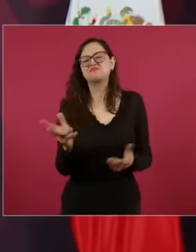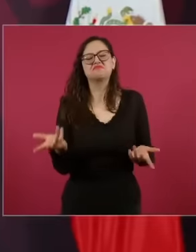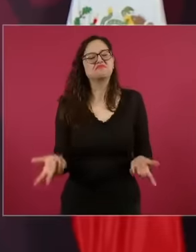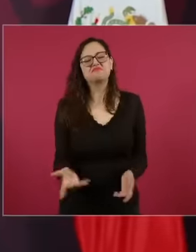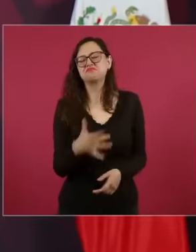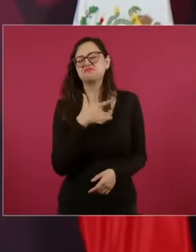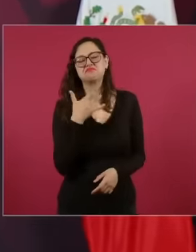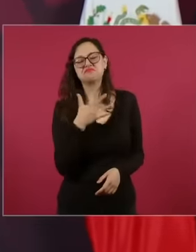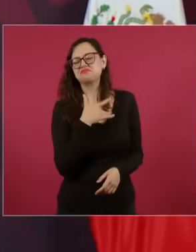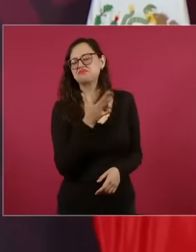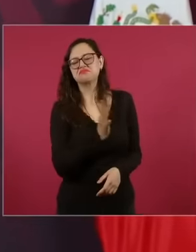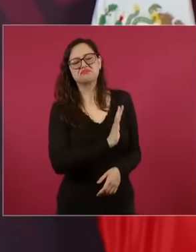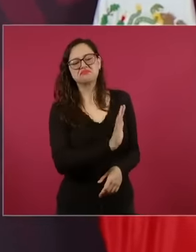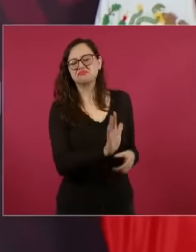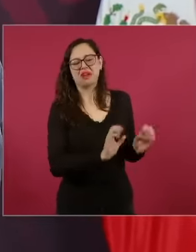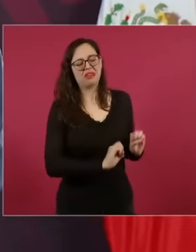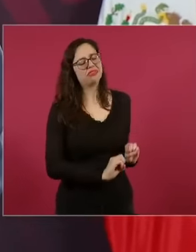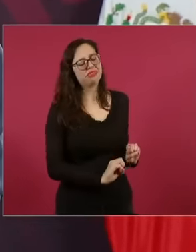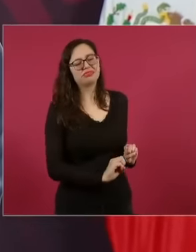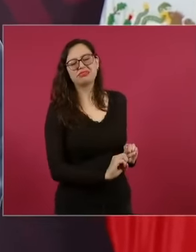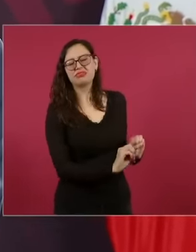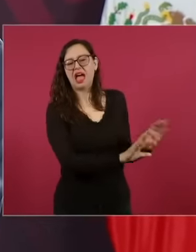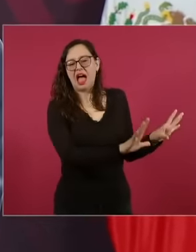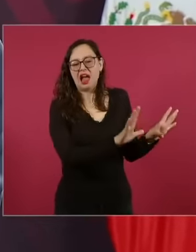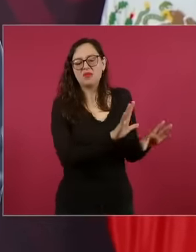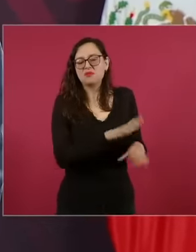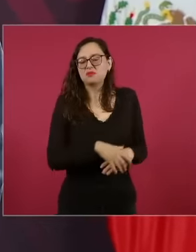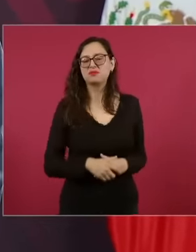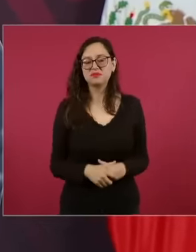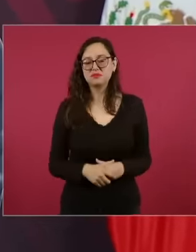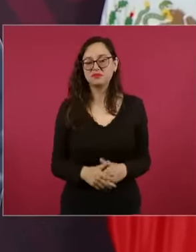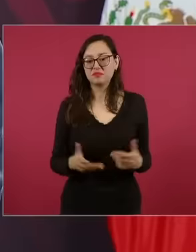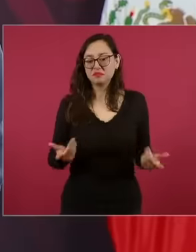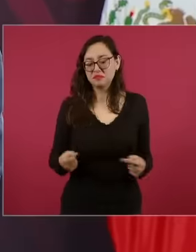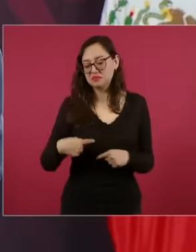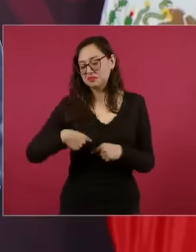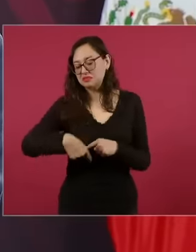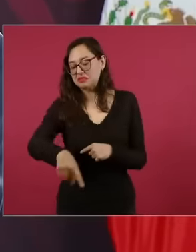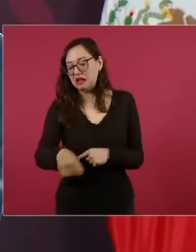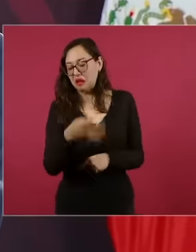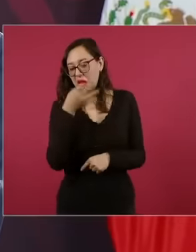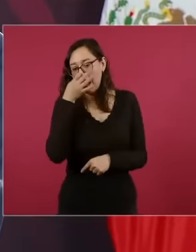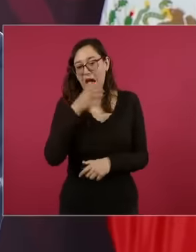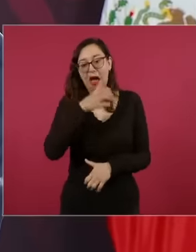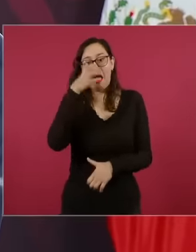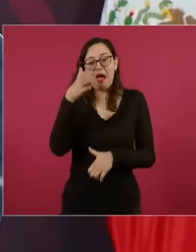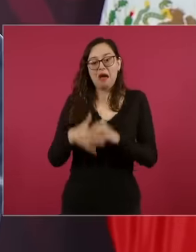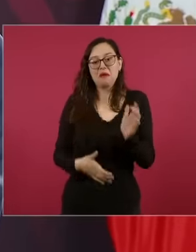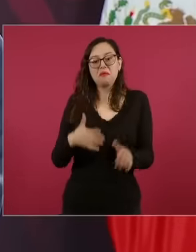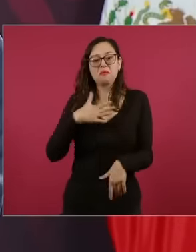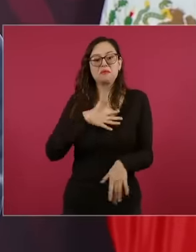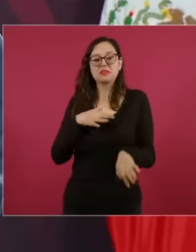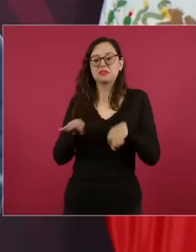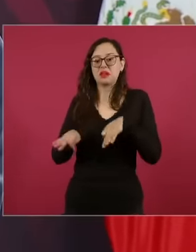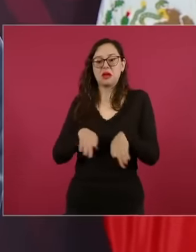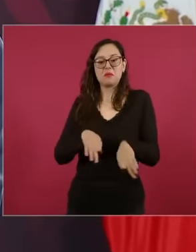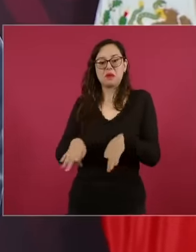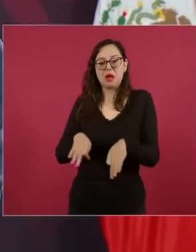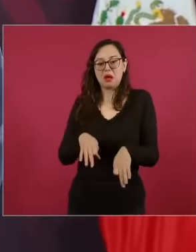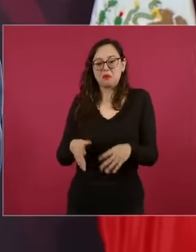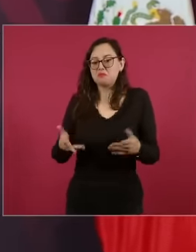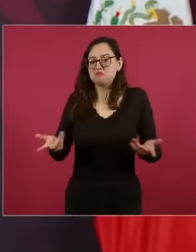to thank everyone because the majority of people have behaved very well. Right now